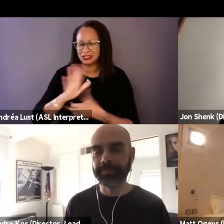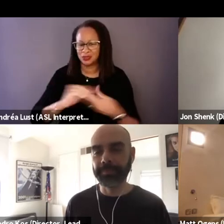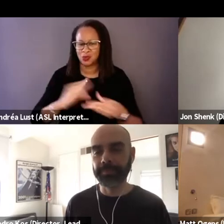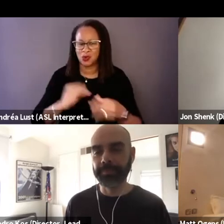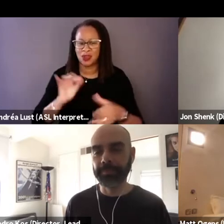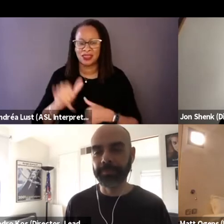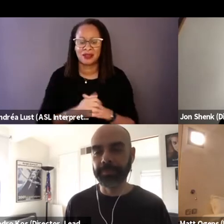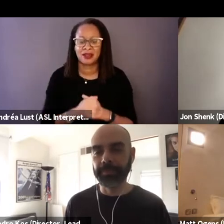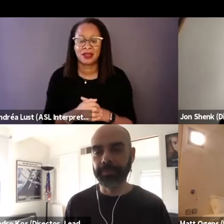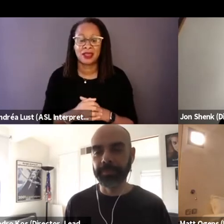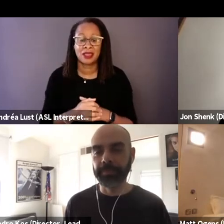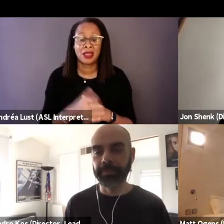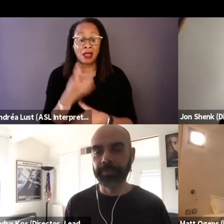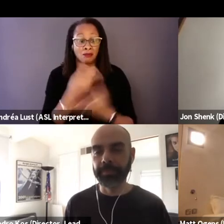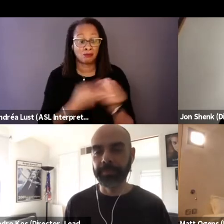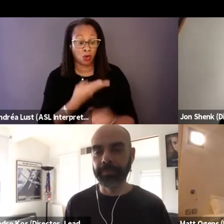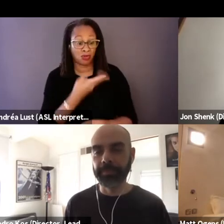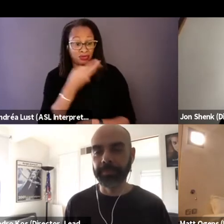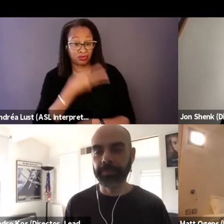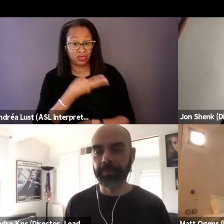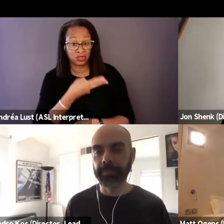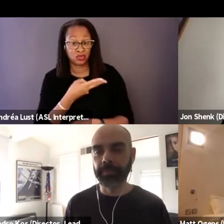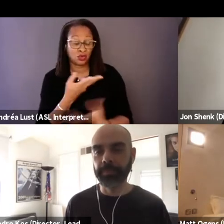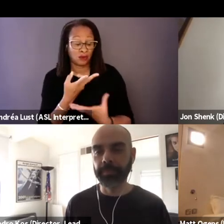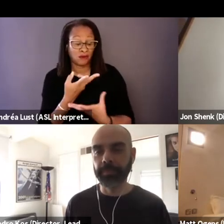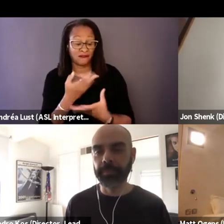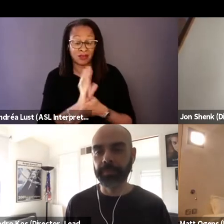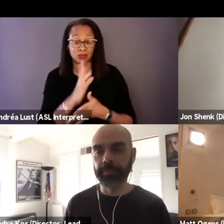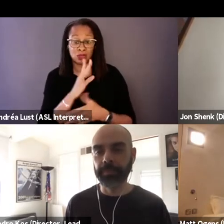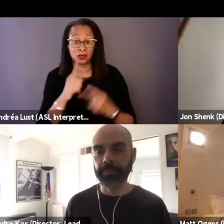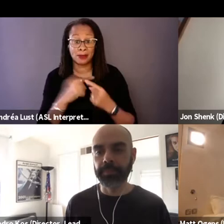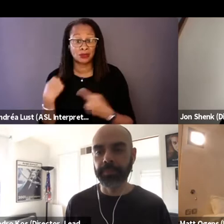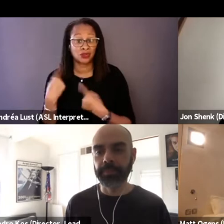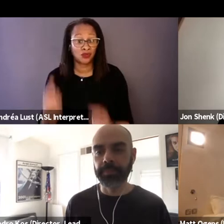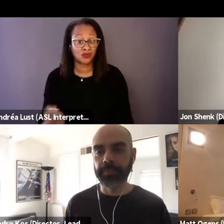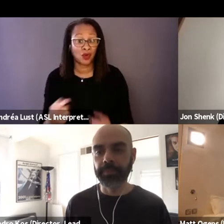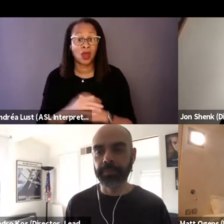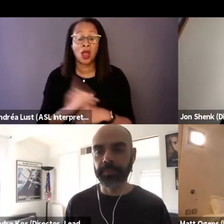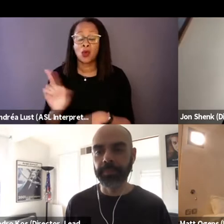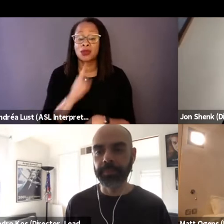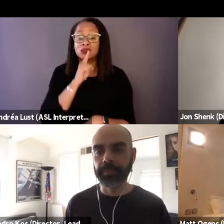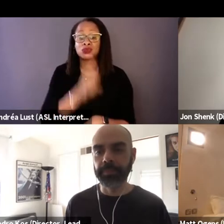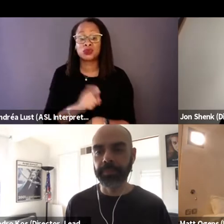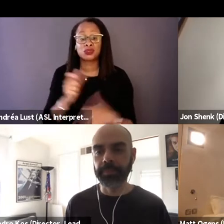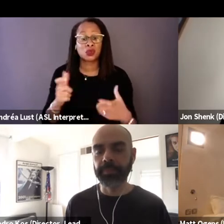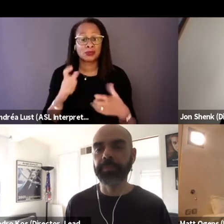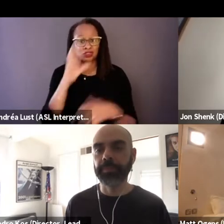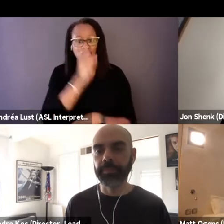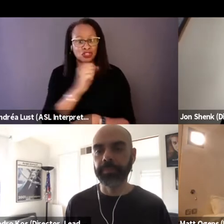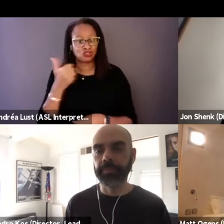You know, in both the two films we've talked about so far, it's one of those things where truth is so much stranger than fiction.